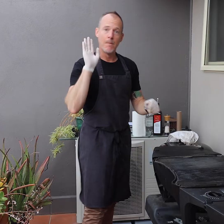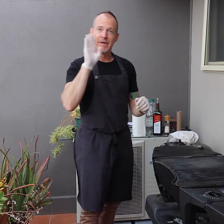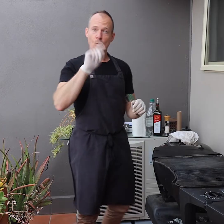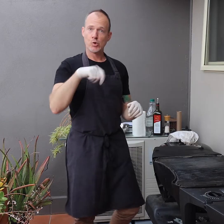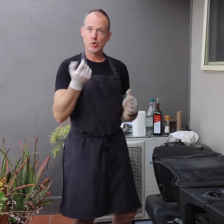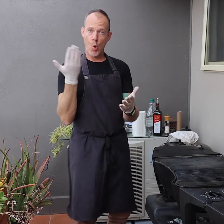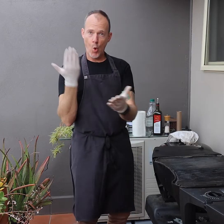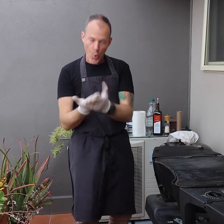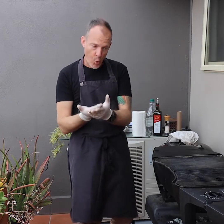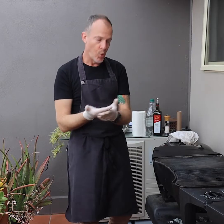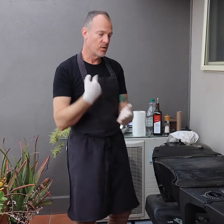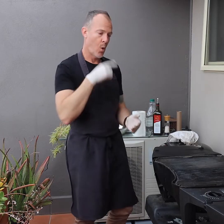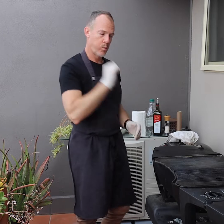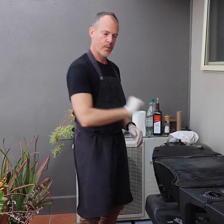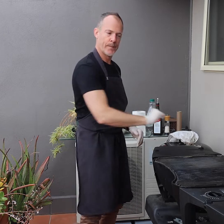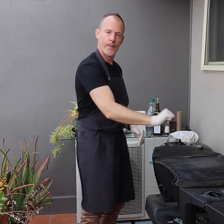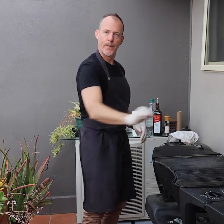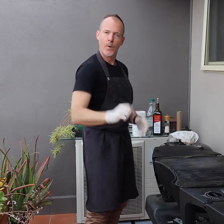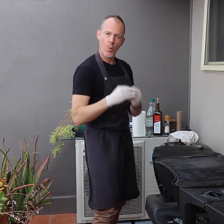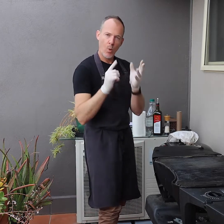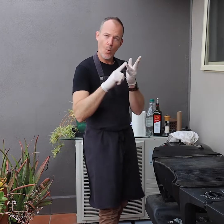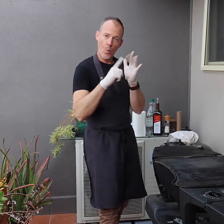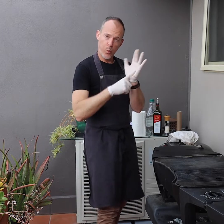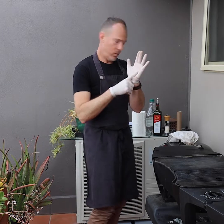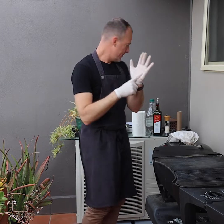Now, before we turn the hotplate on, we will give it a clean with oil.